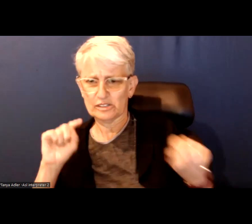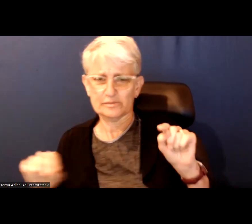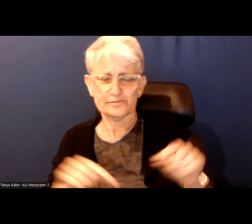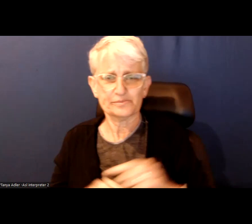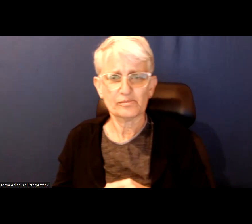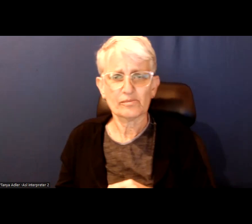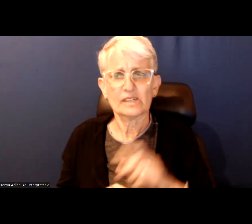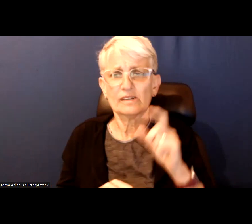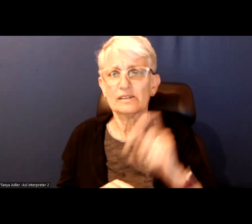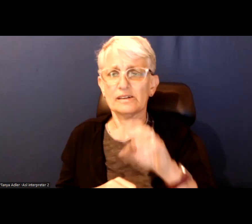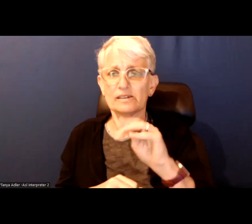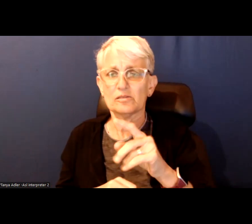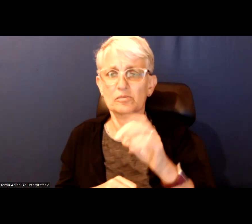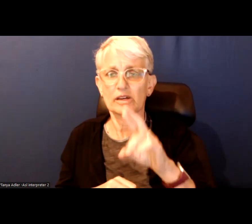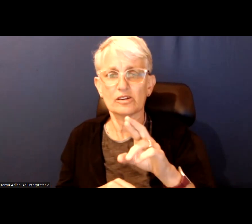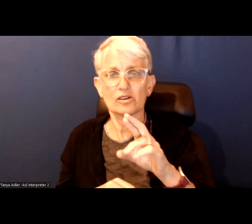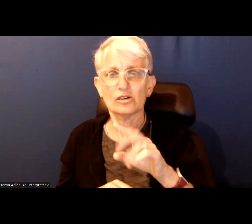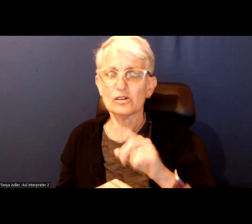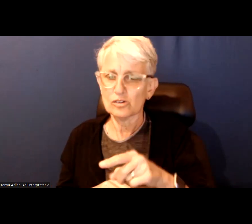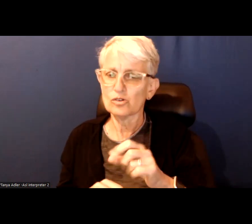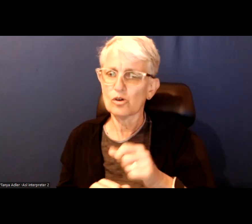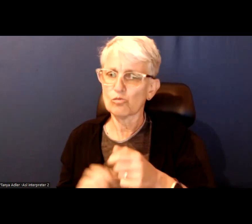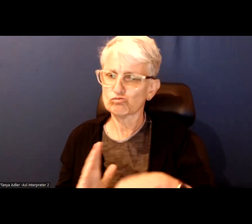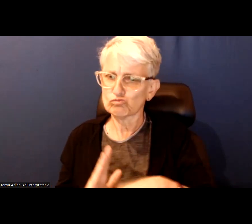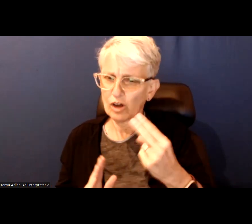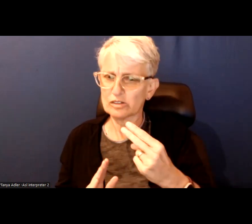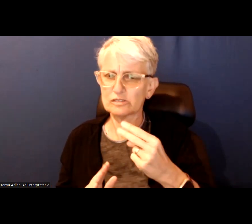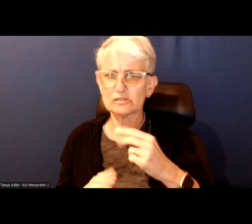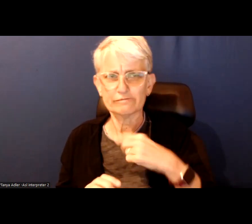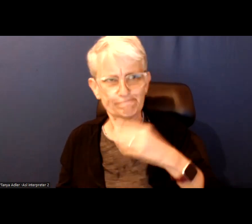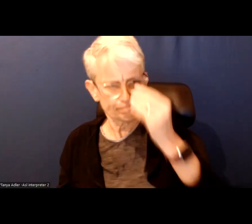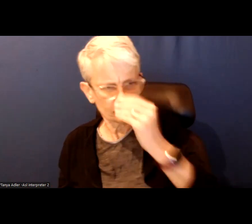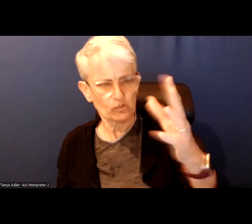We need a mayor that speaks the truth to other levels of government and we need a mayor who